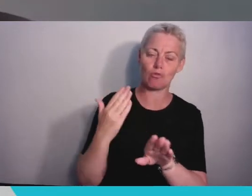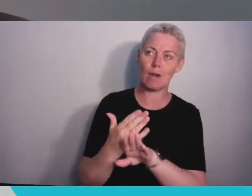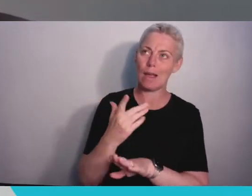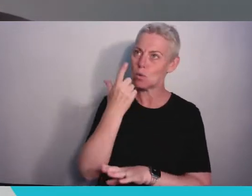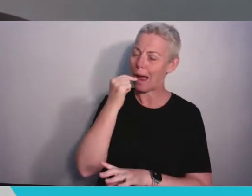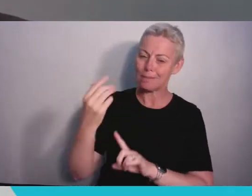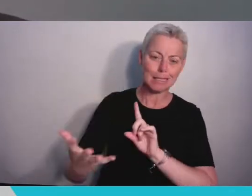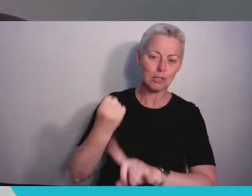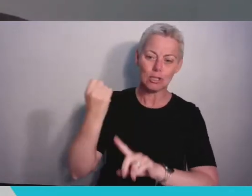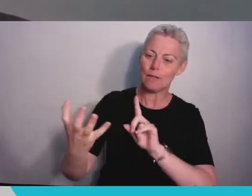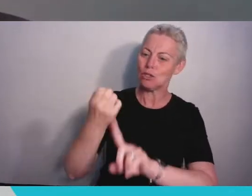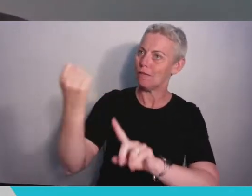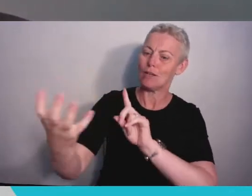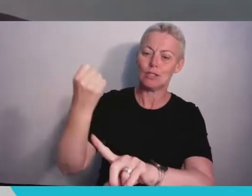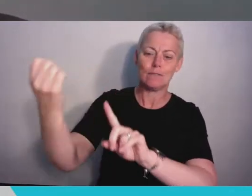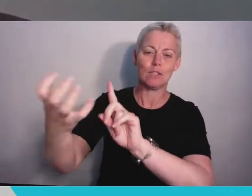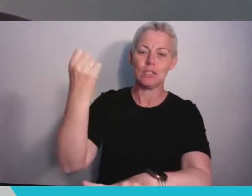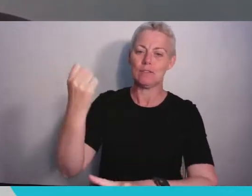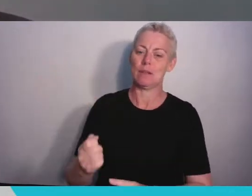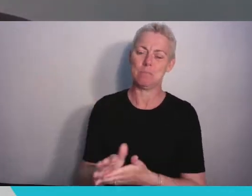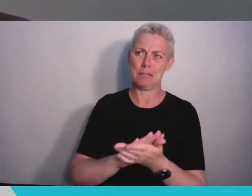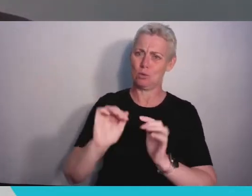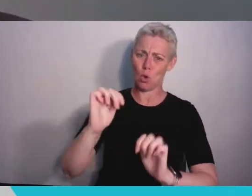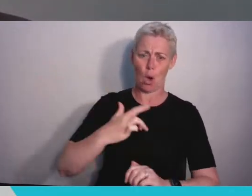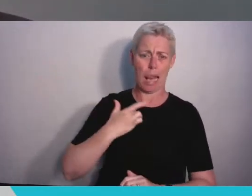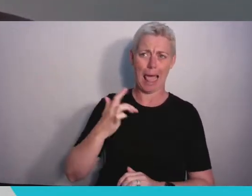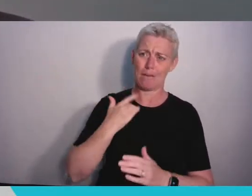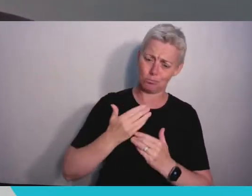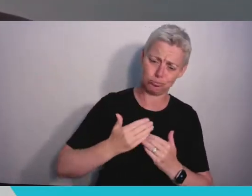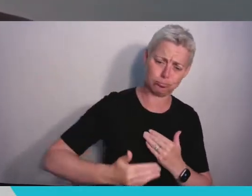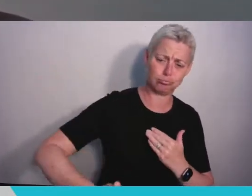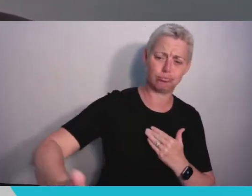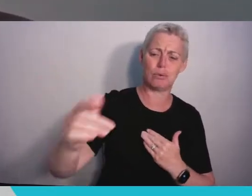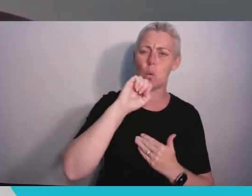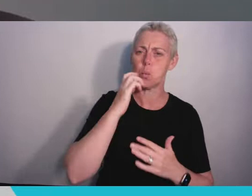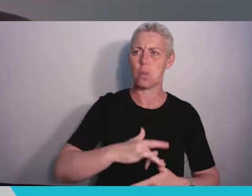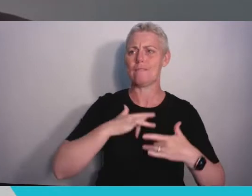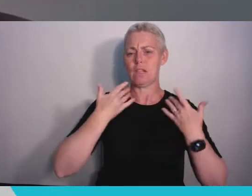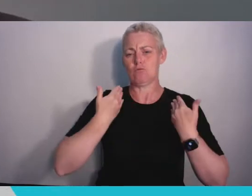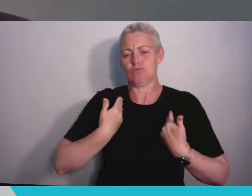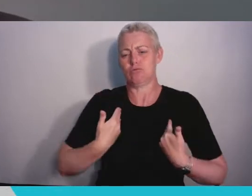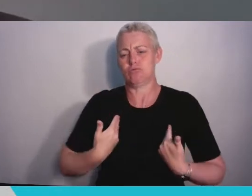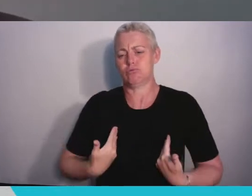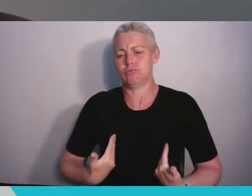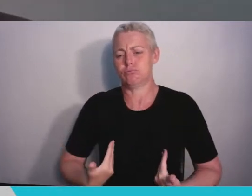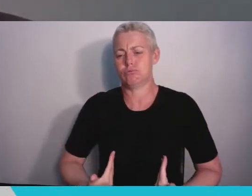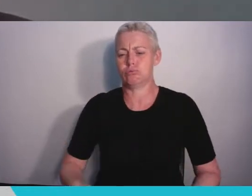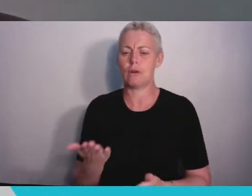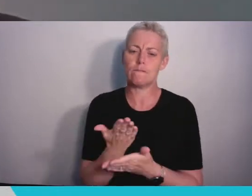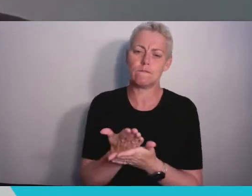the decades to come. I just have three short requests for you this morning. The first,